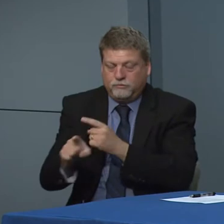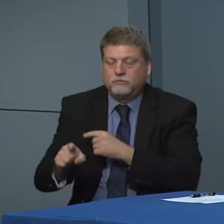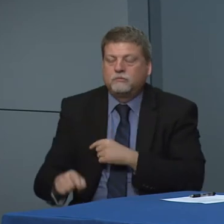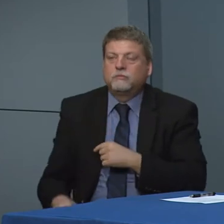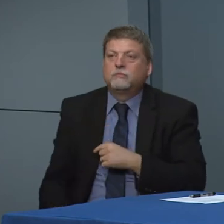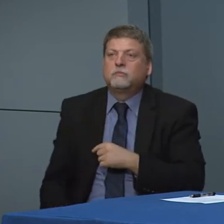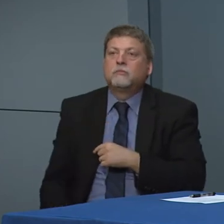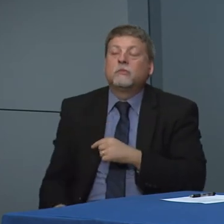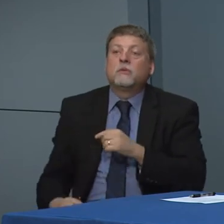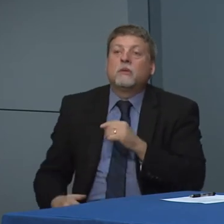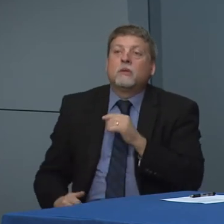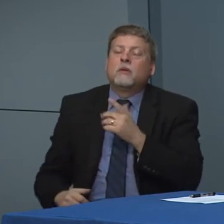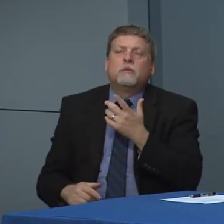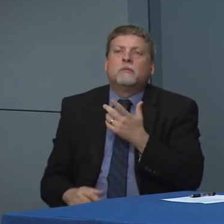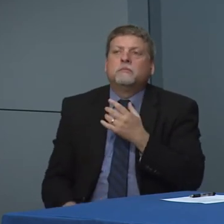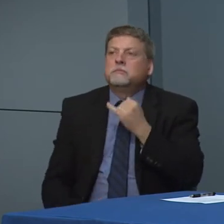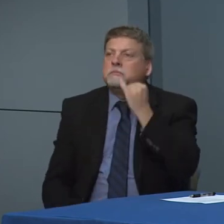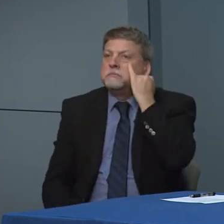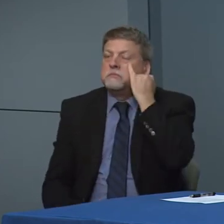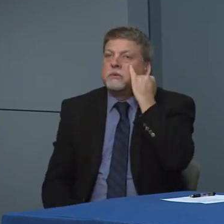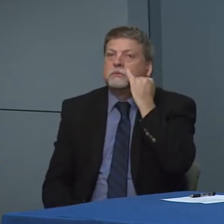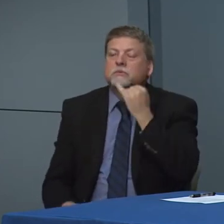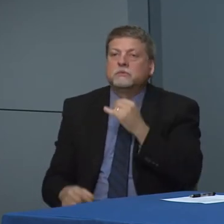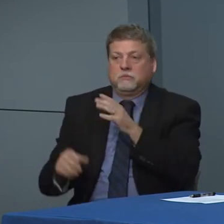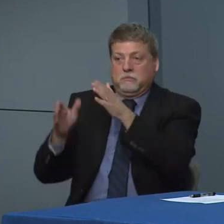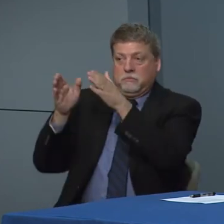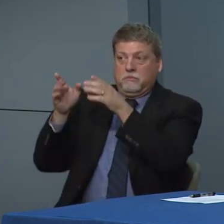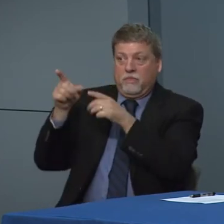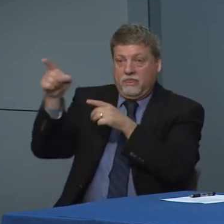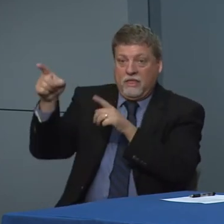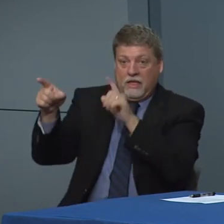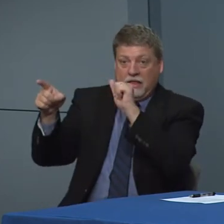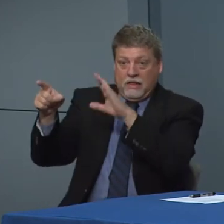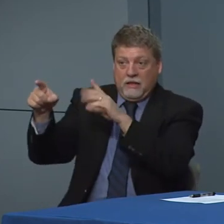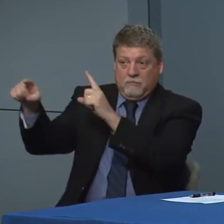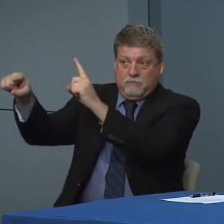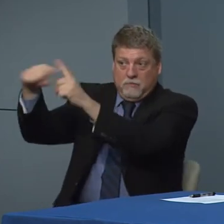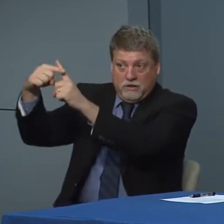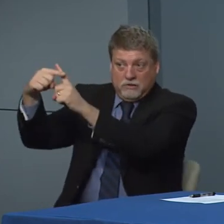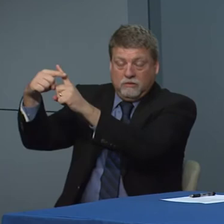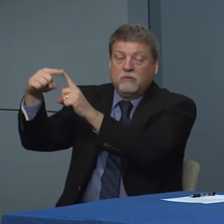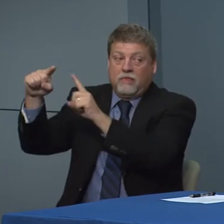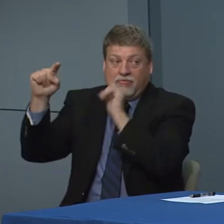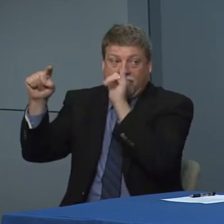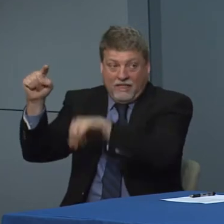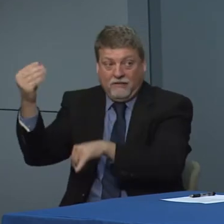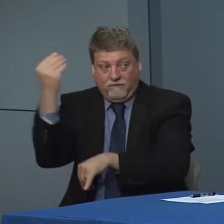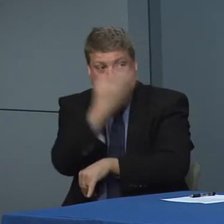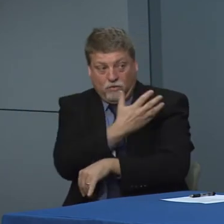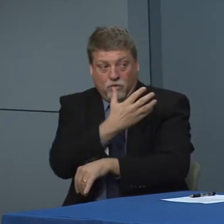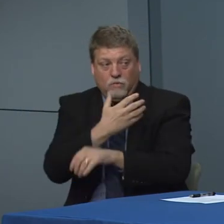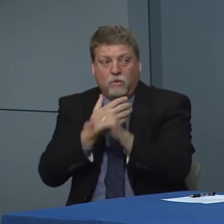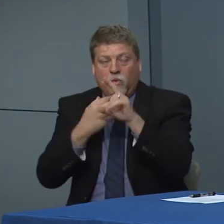When if they were to get a presumptive positive is that sent to you guys are to doesn't have to be confirmed by the